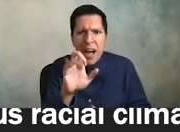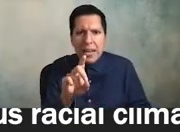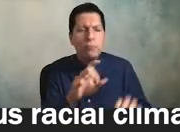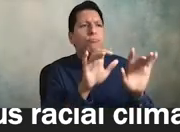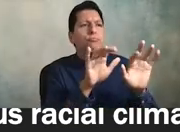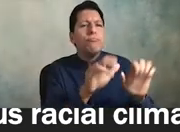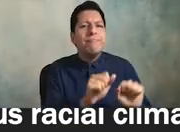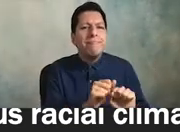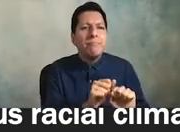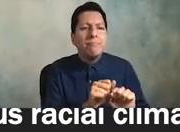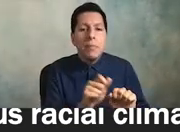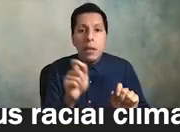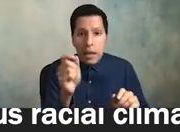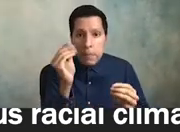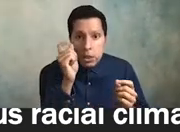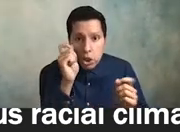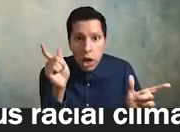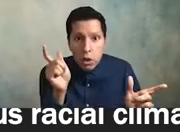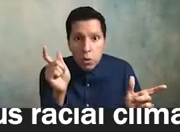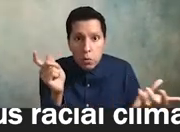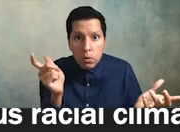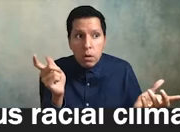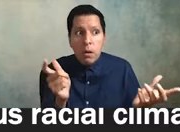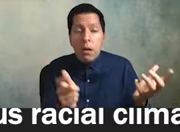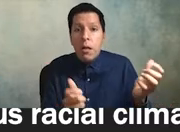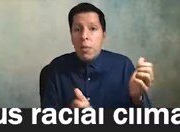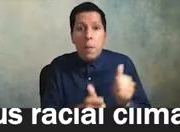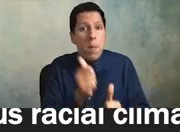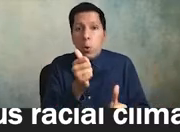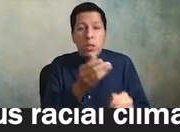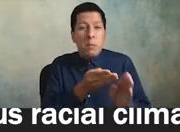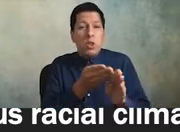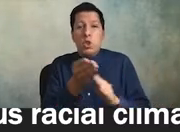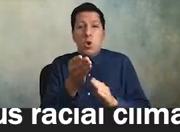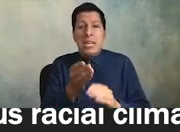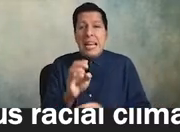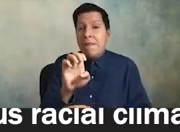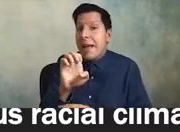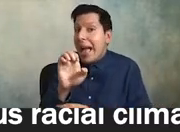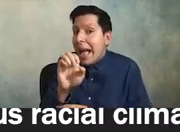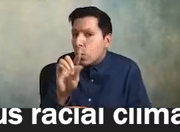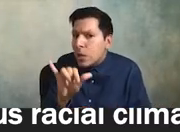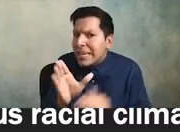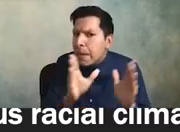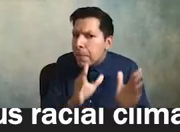it may shock you that the overwhelming majority of equity plans for institutions